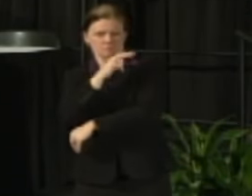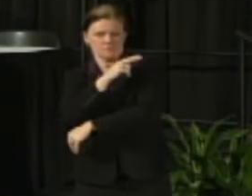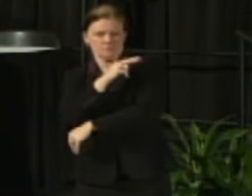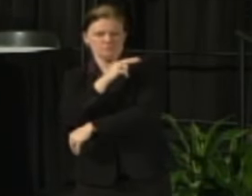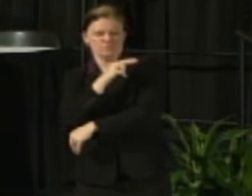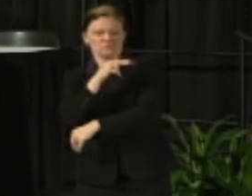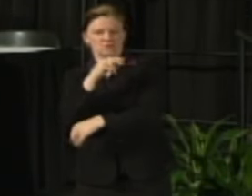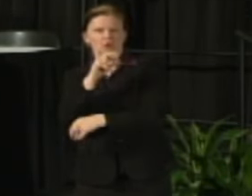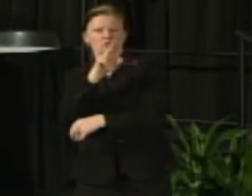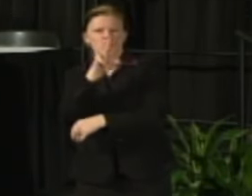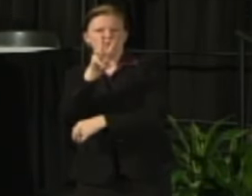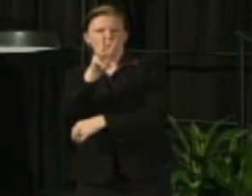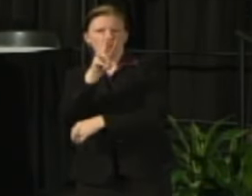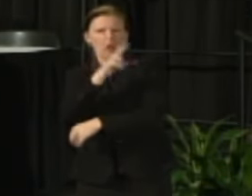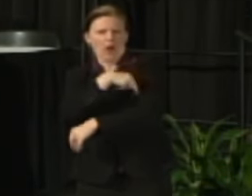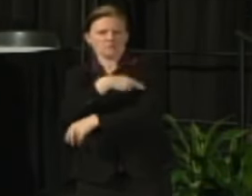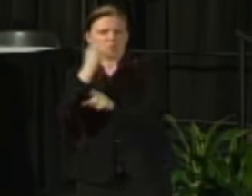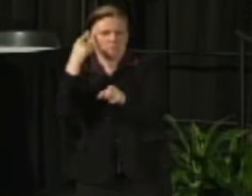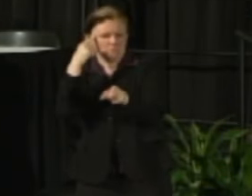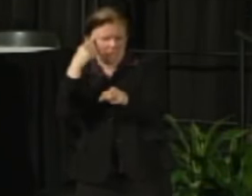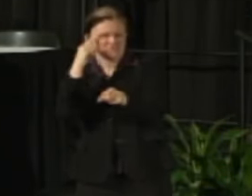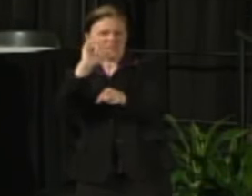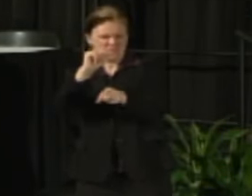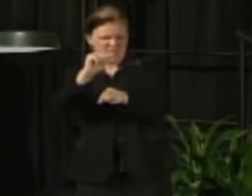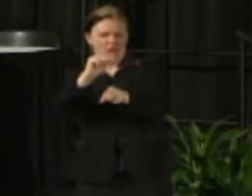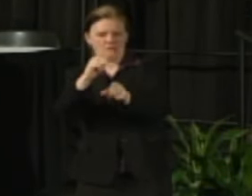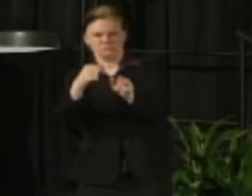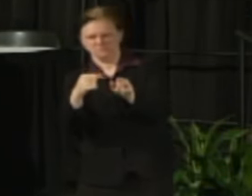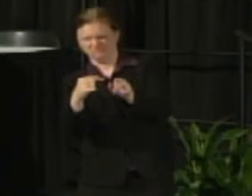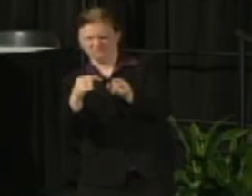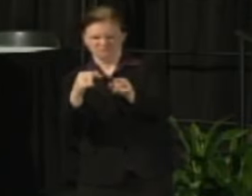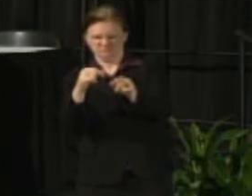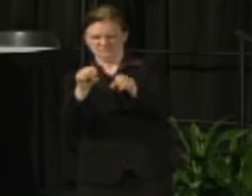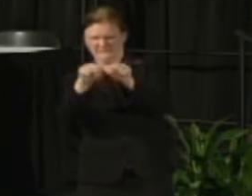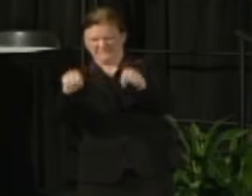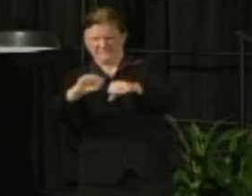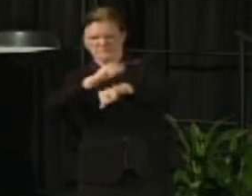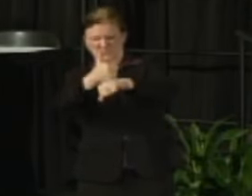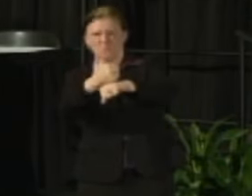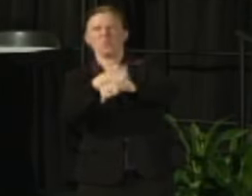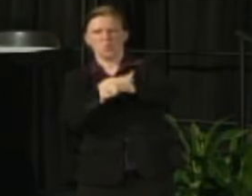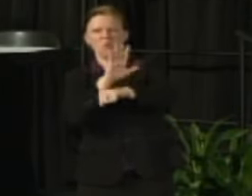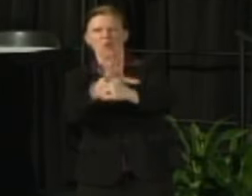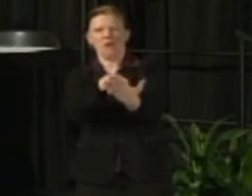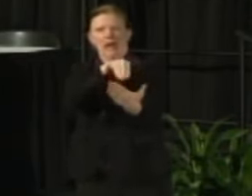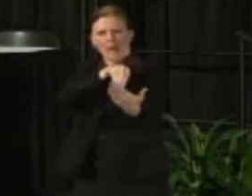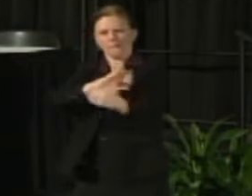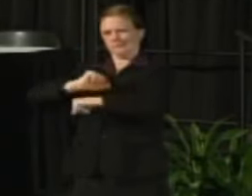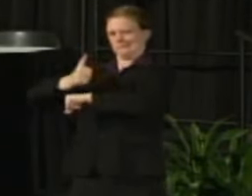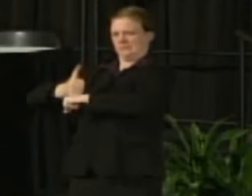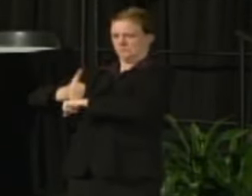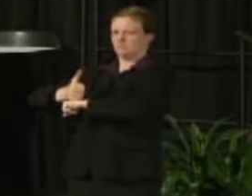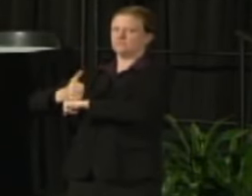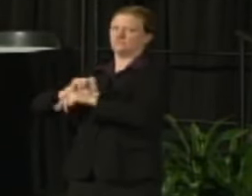that has already been established. So it would take some time to put that in place.